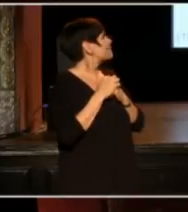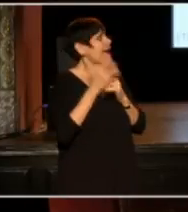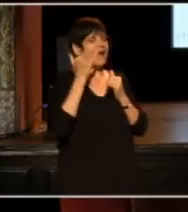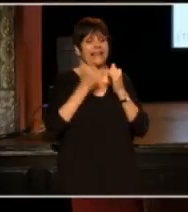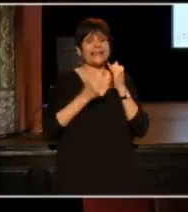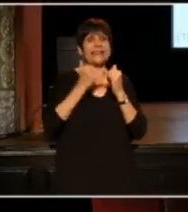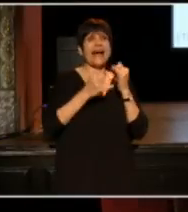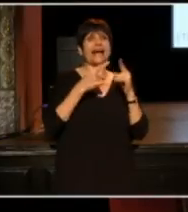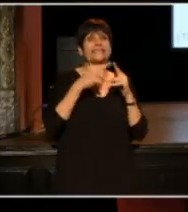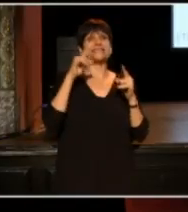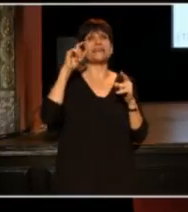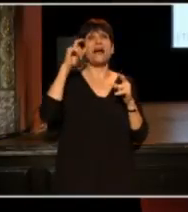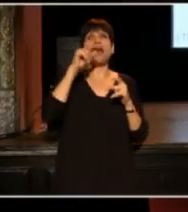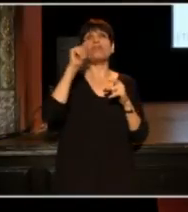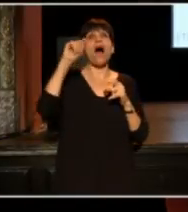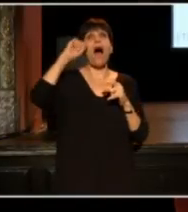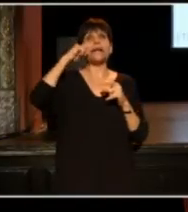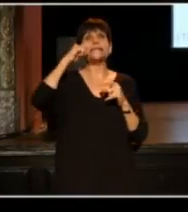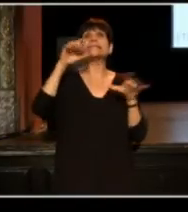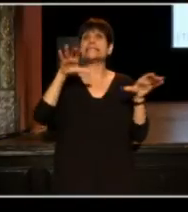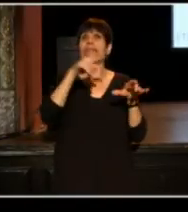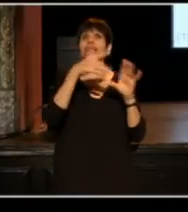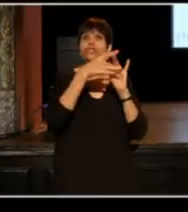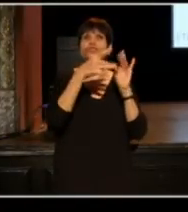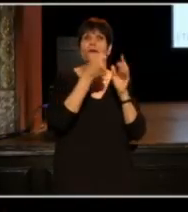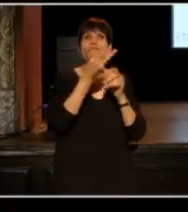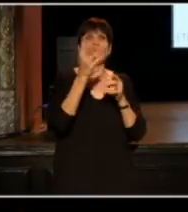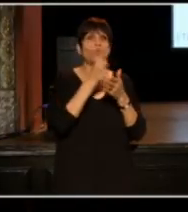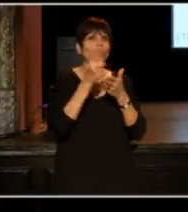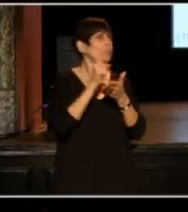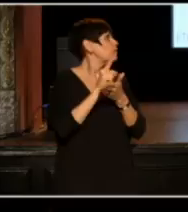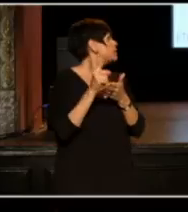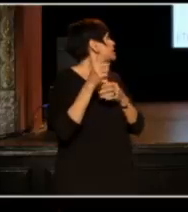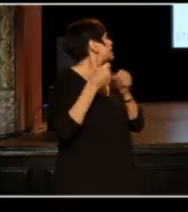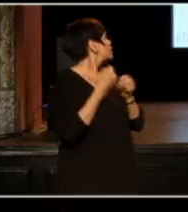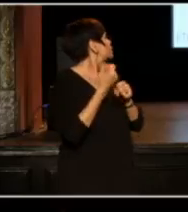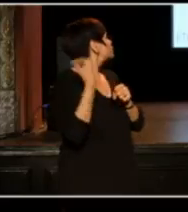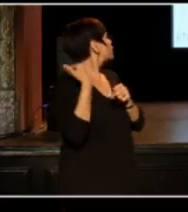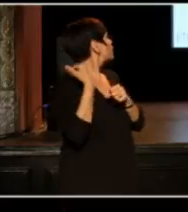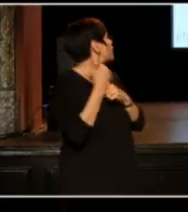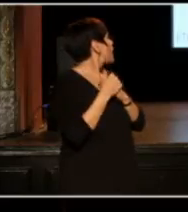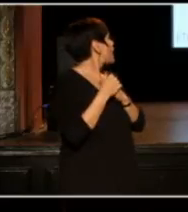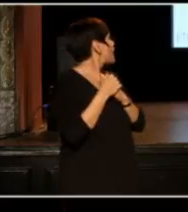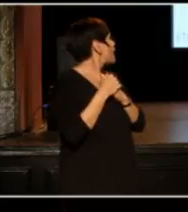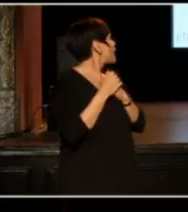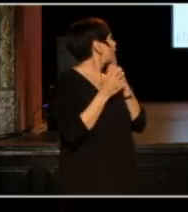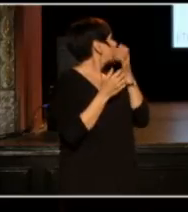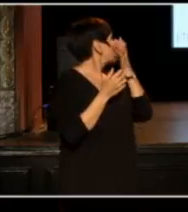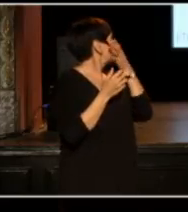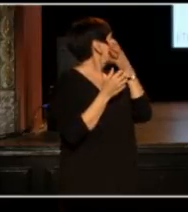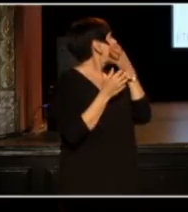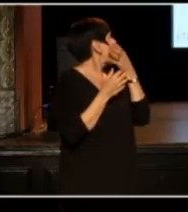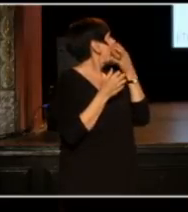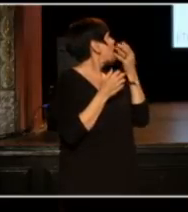The last example: the Onion did this story few years ago, It's an amazing story. I'll let you digest that.